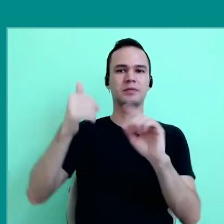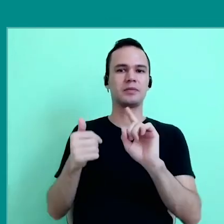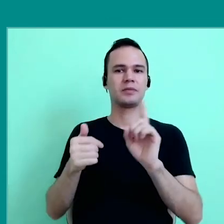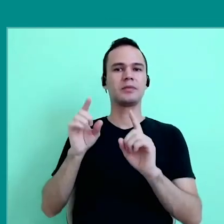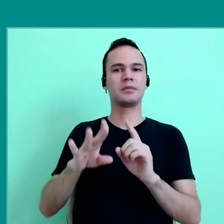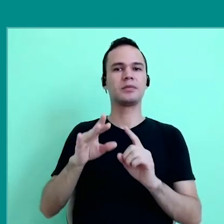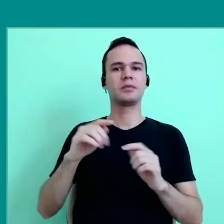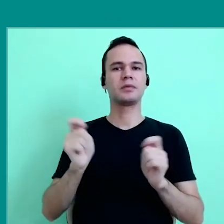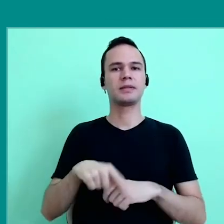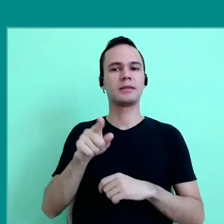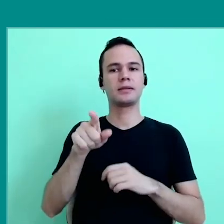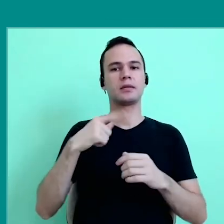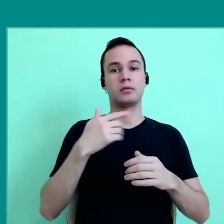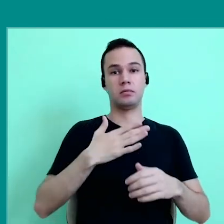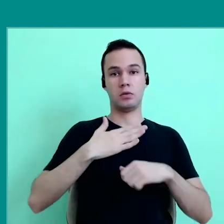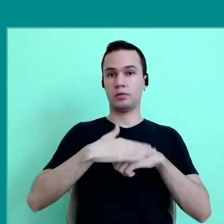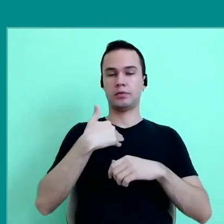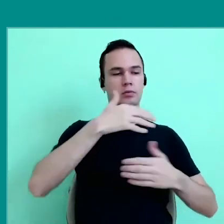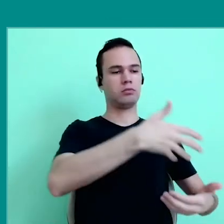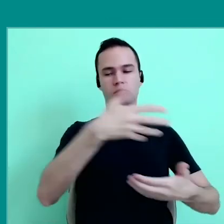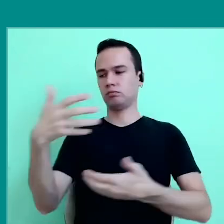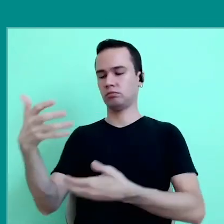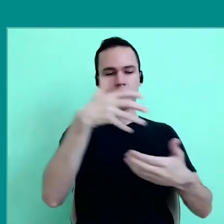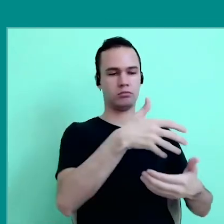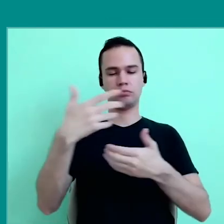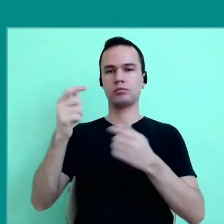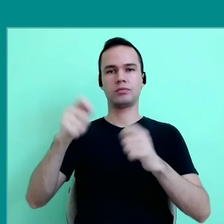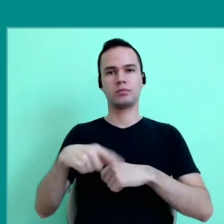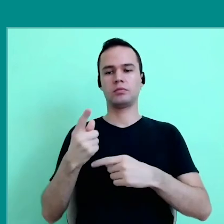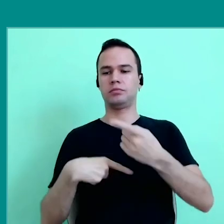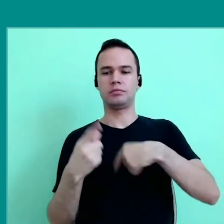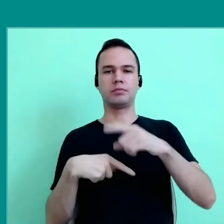is an artifact that moves with us, that brings us others dialogues.